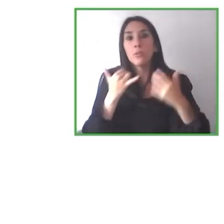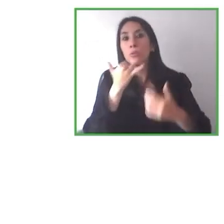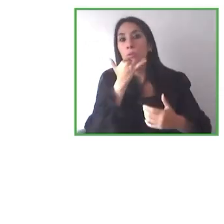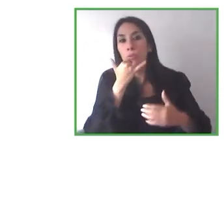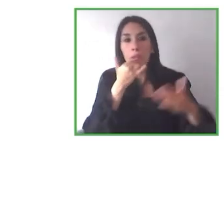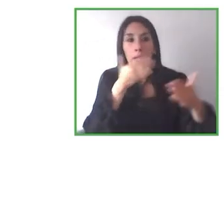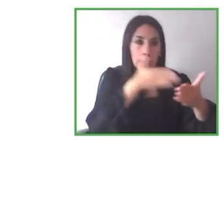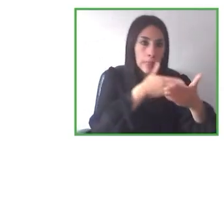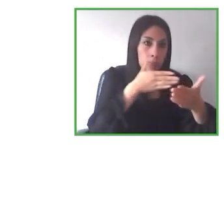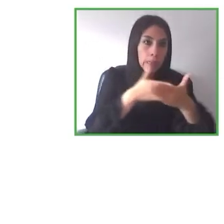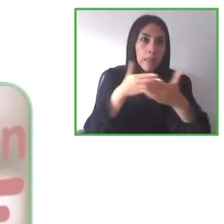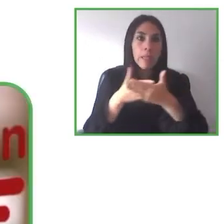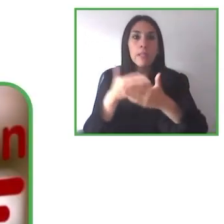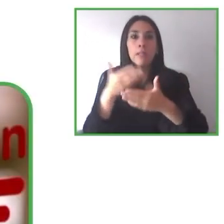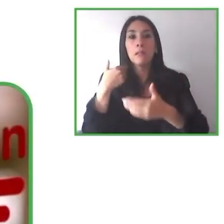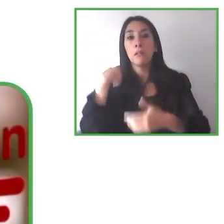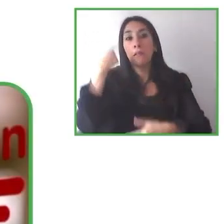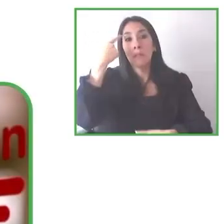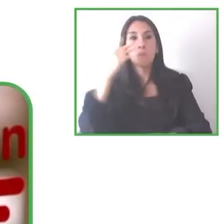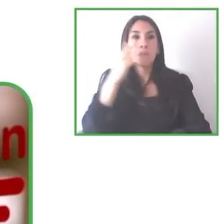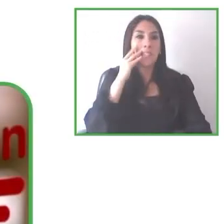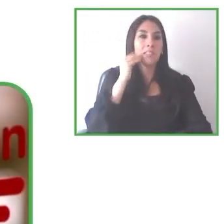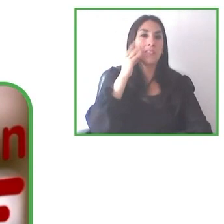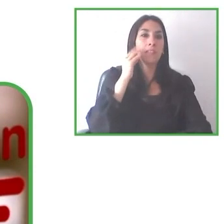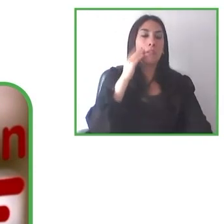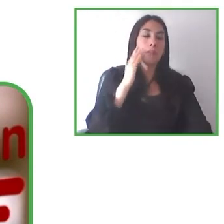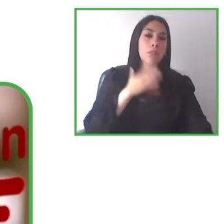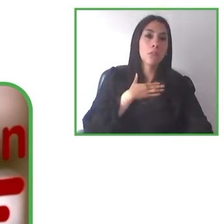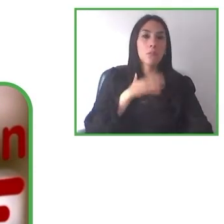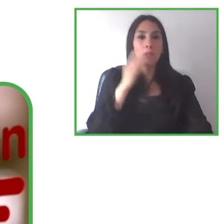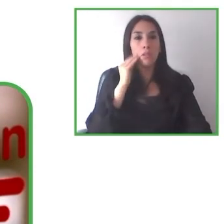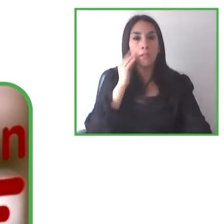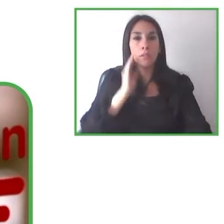still we need to think about in terms of lodging, transport,